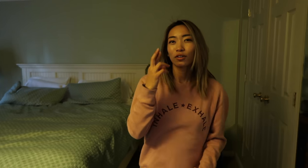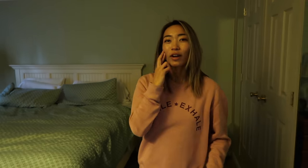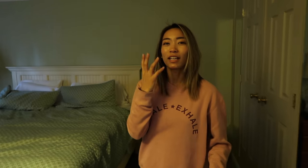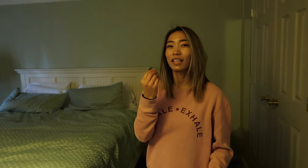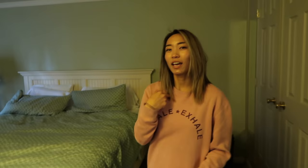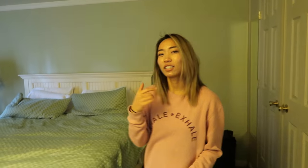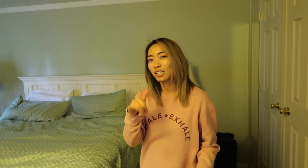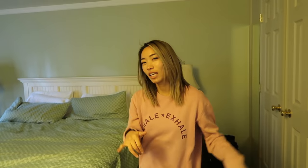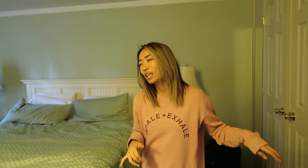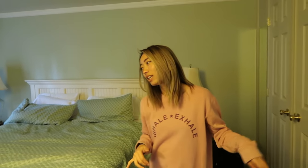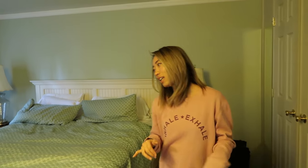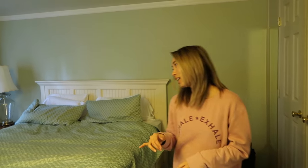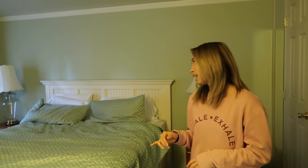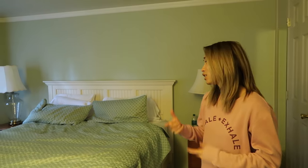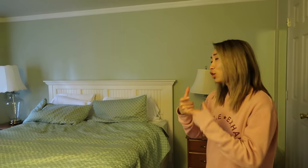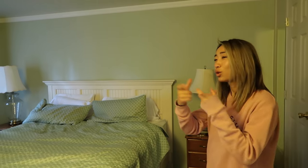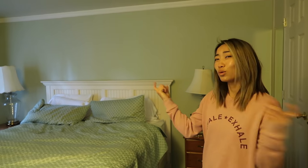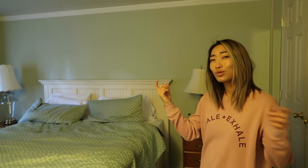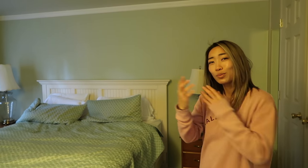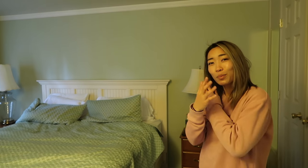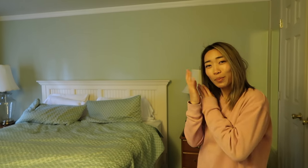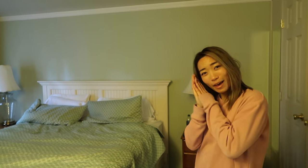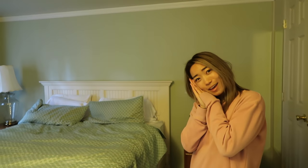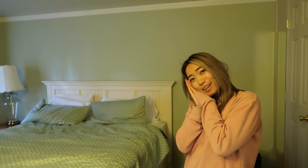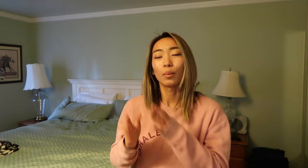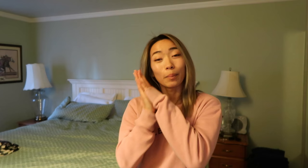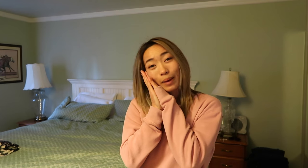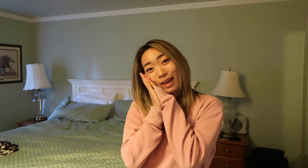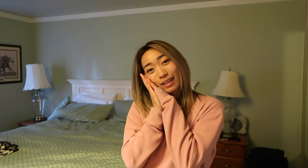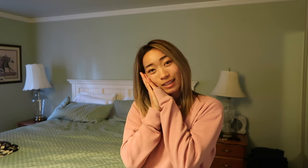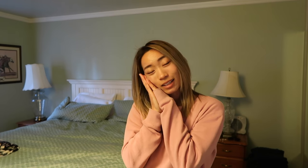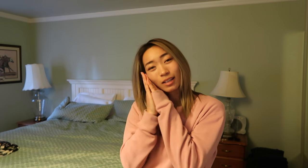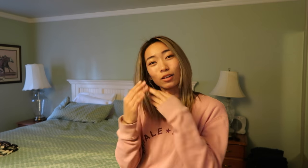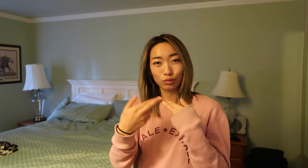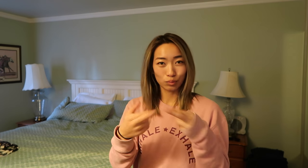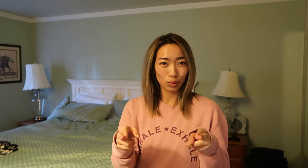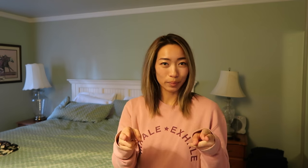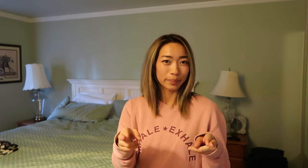where Ryan and I are staying It's a huge bed bed room